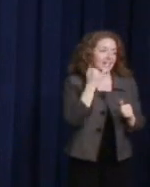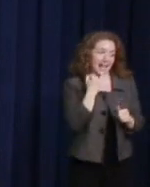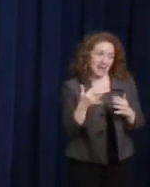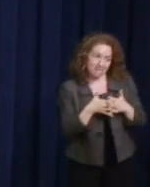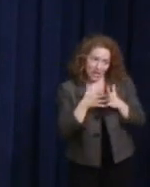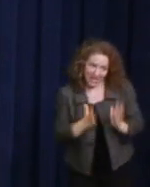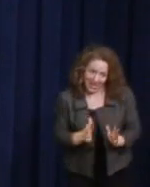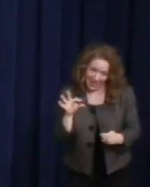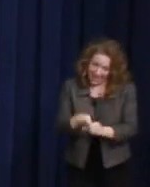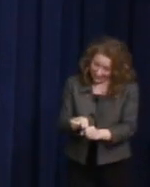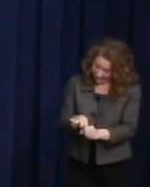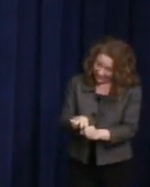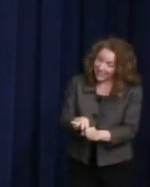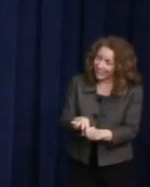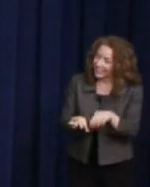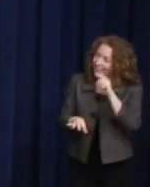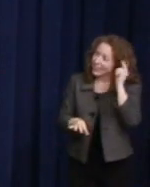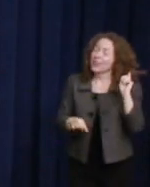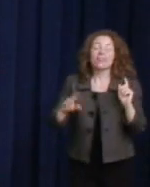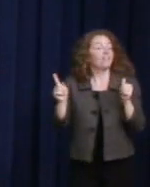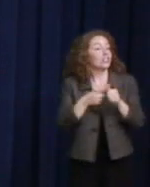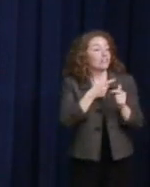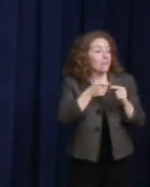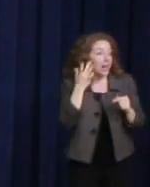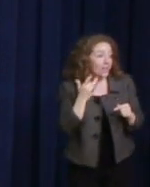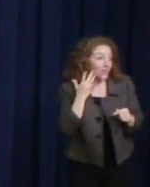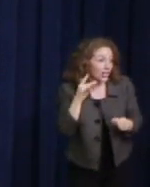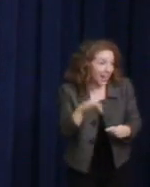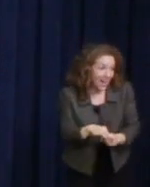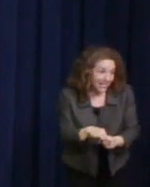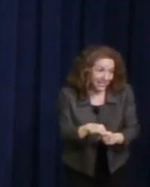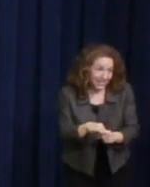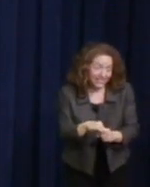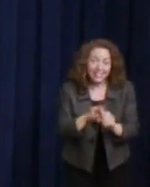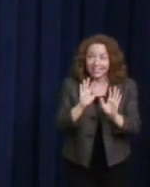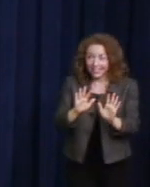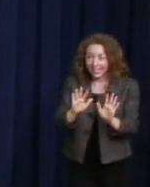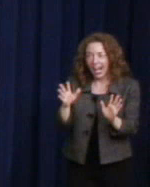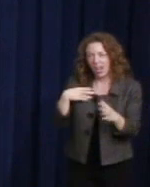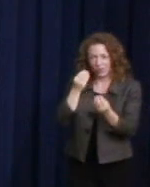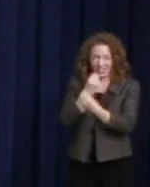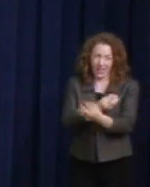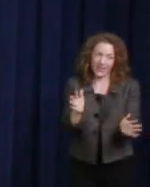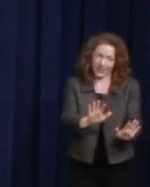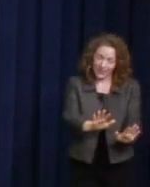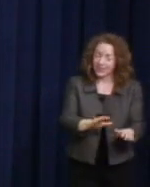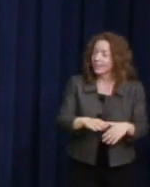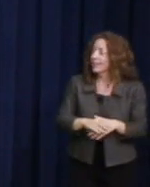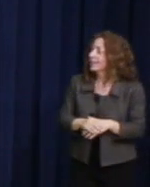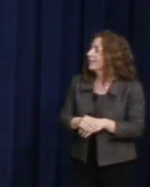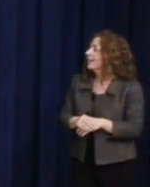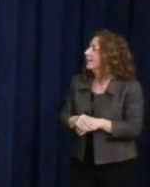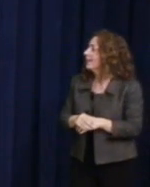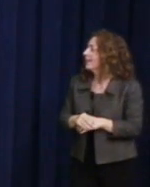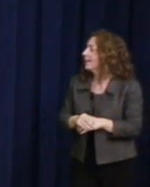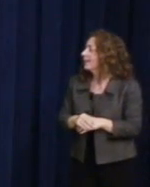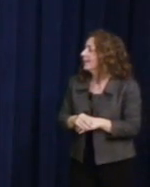when we had the first Californian elected. And, let me tell you, that we had